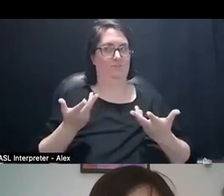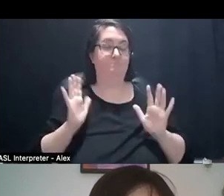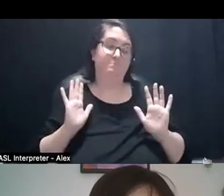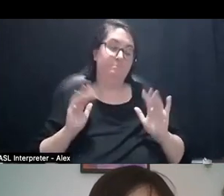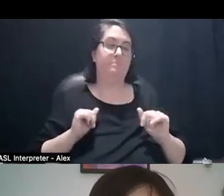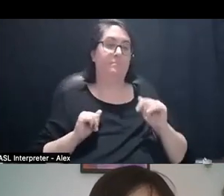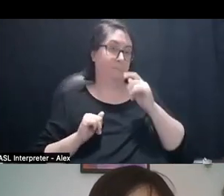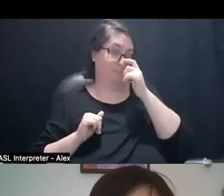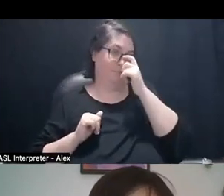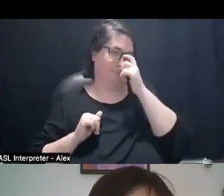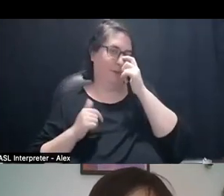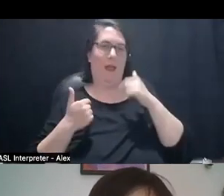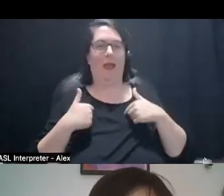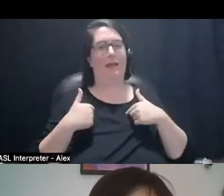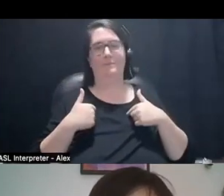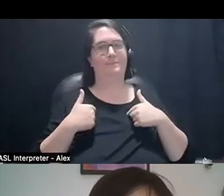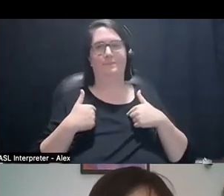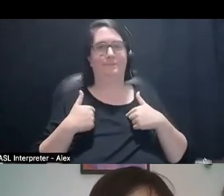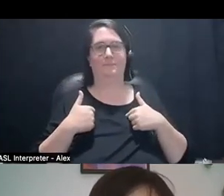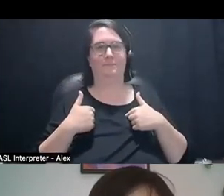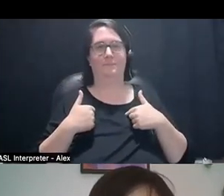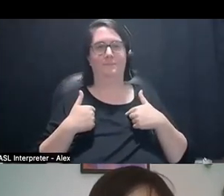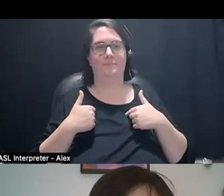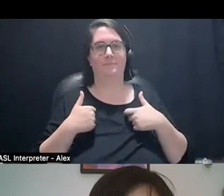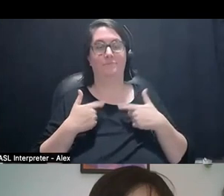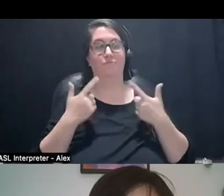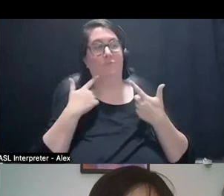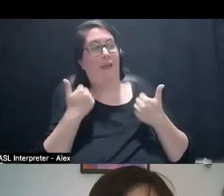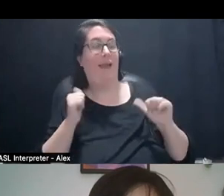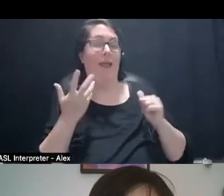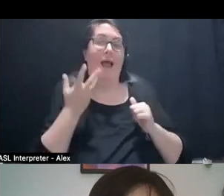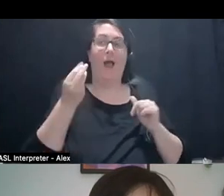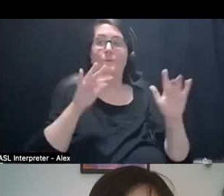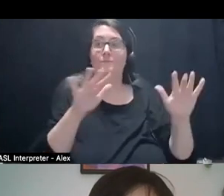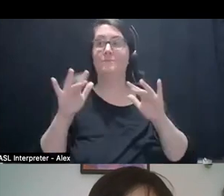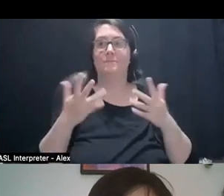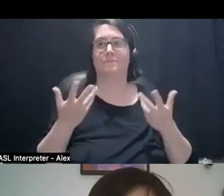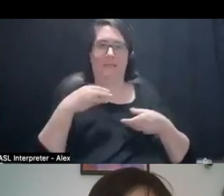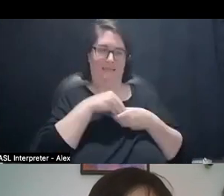And so as someone who can't kind of just do any kind of really travel outside of my home too much.